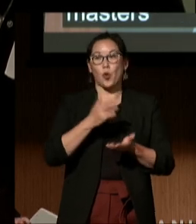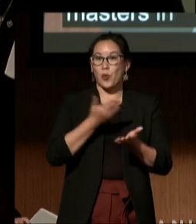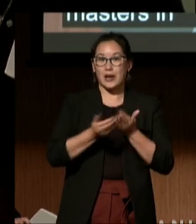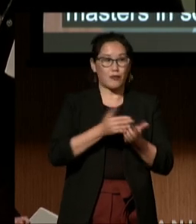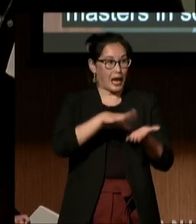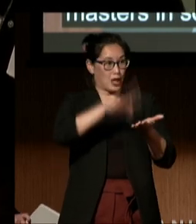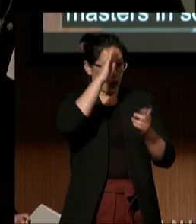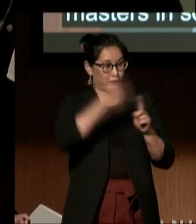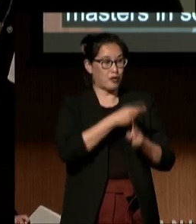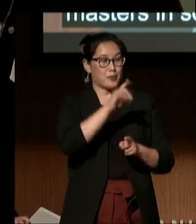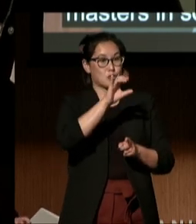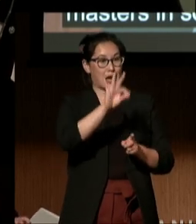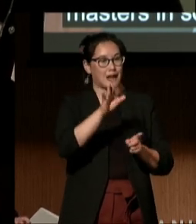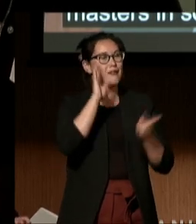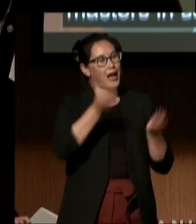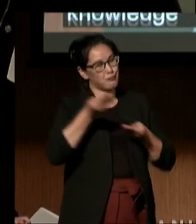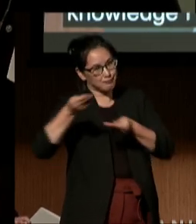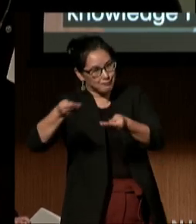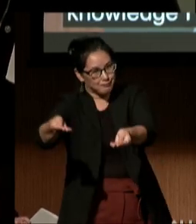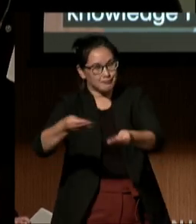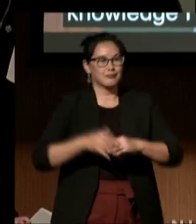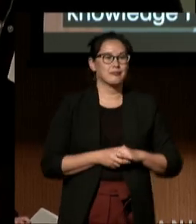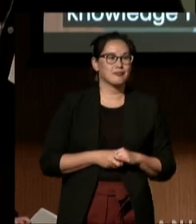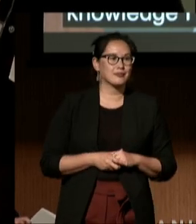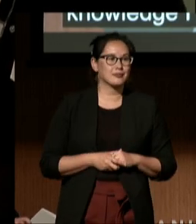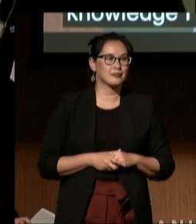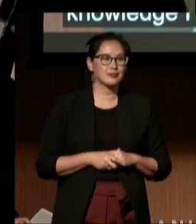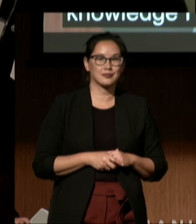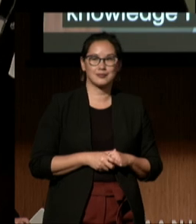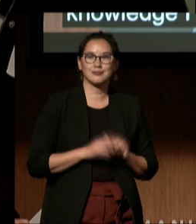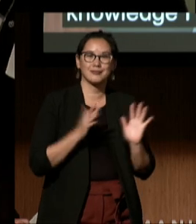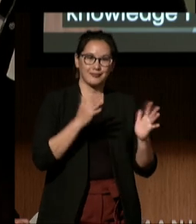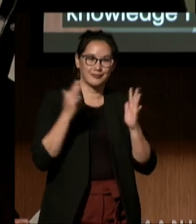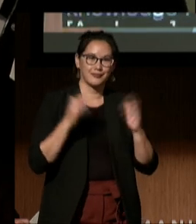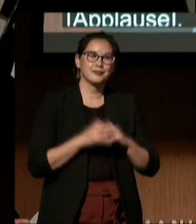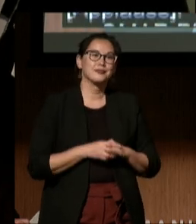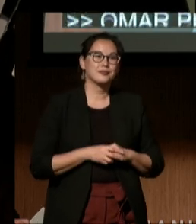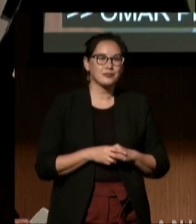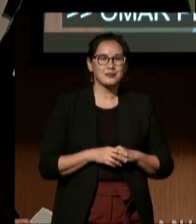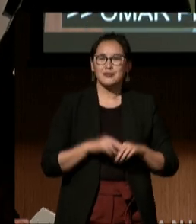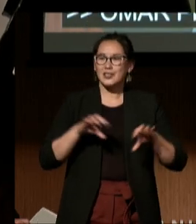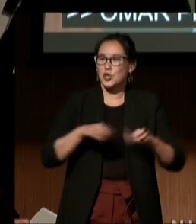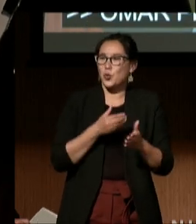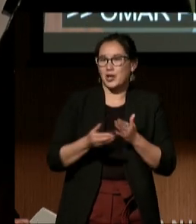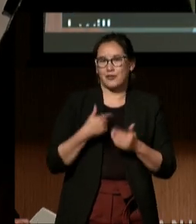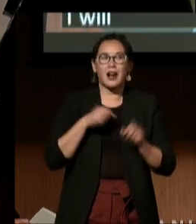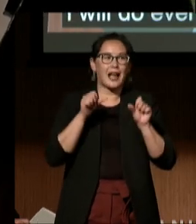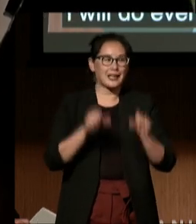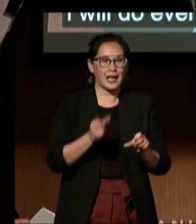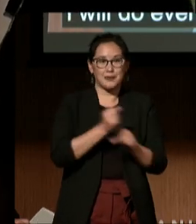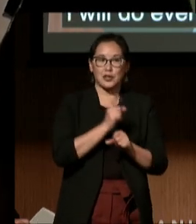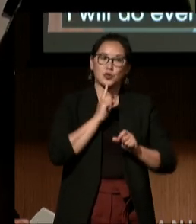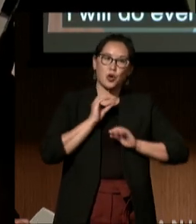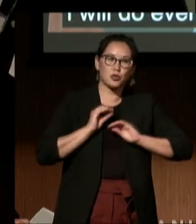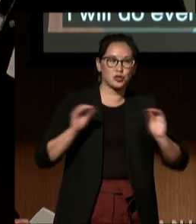(audience applauding) Thank you. I will do everything in my ability to ensure that no child gets left behind.